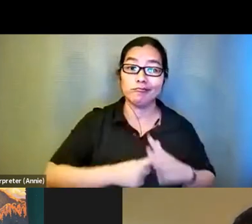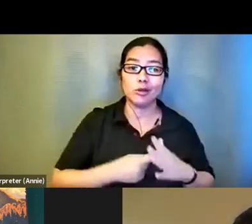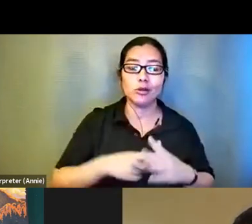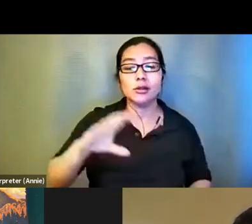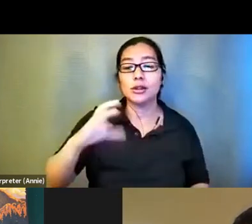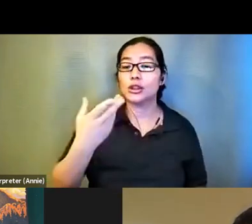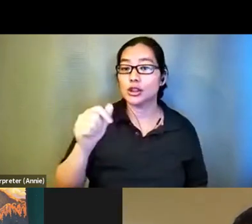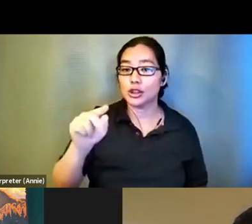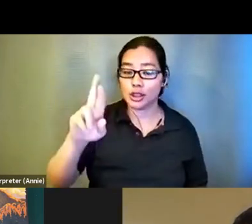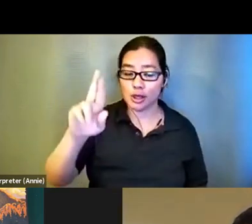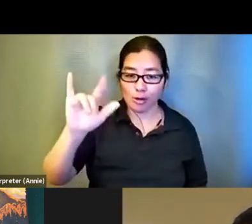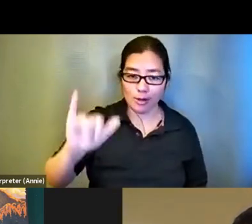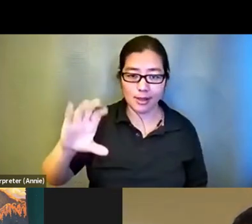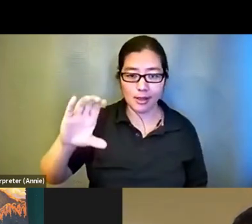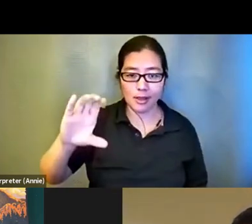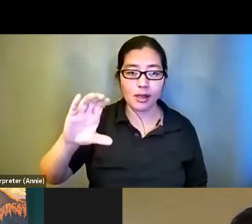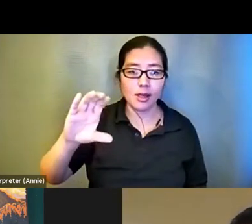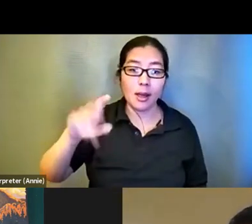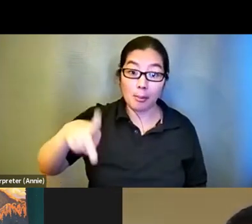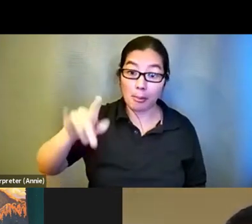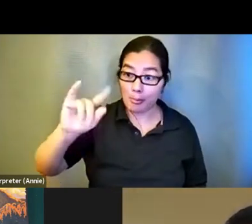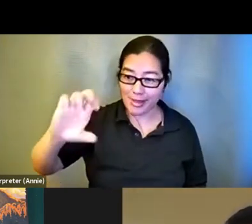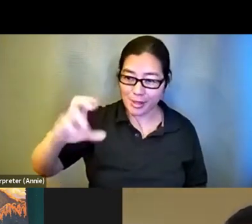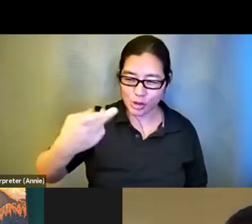Pitcher-Cooper. I'm here in my cluttered home office